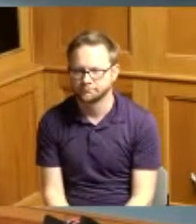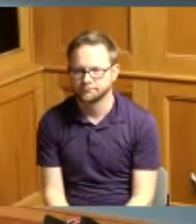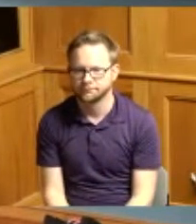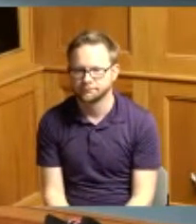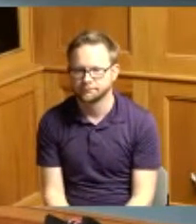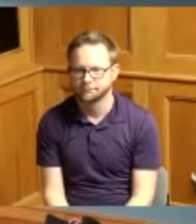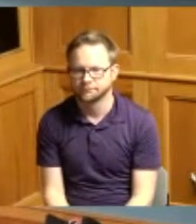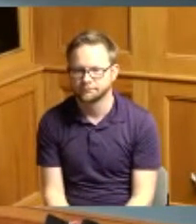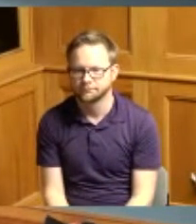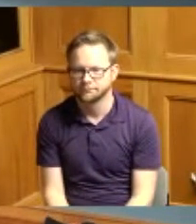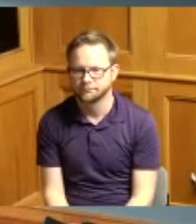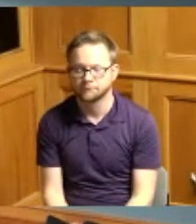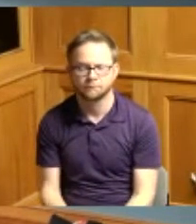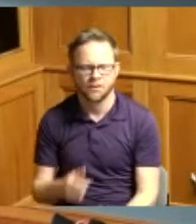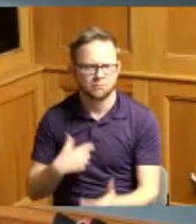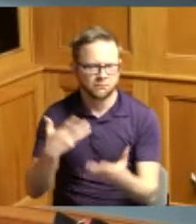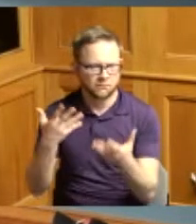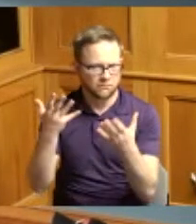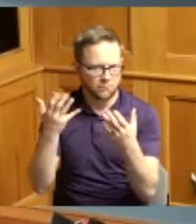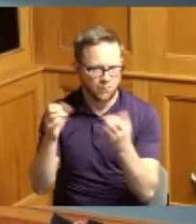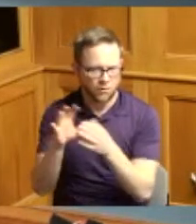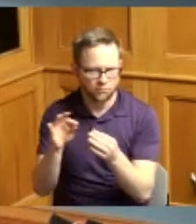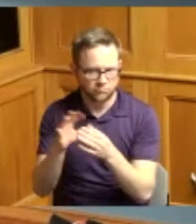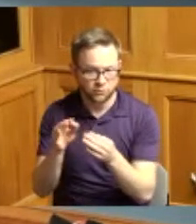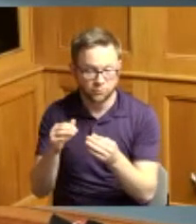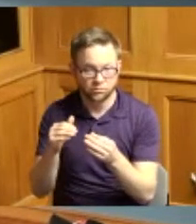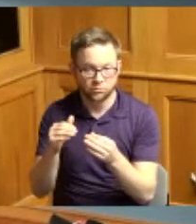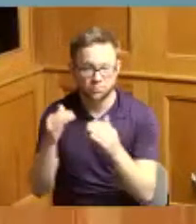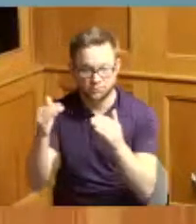and I just want to say that our next meeting as we continue to